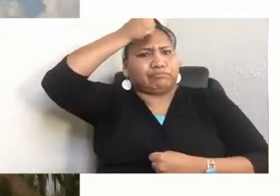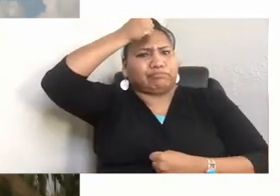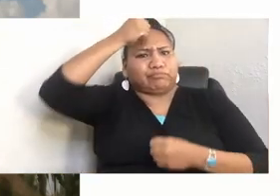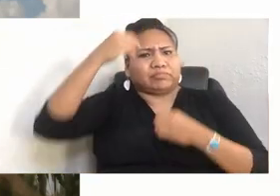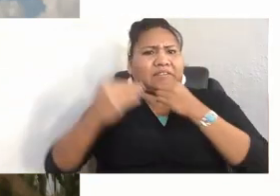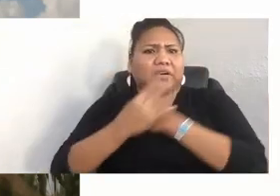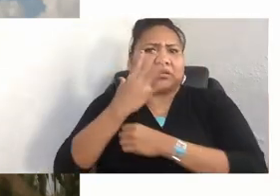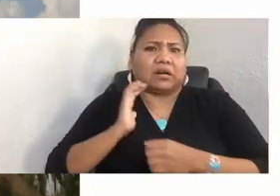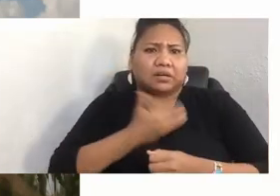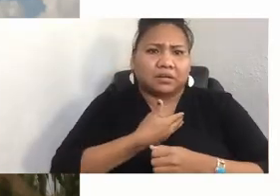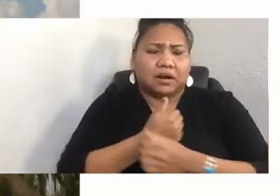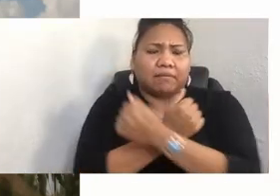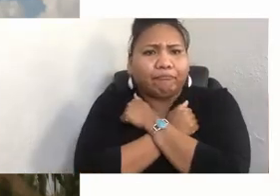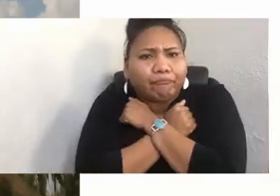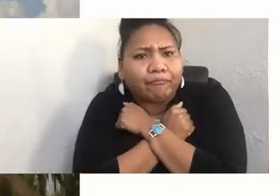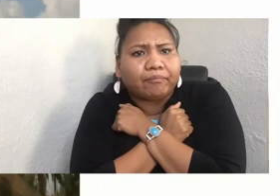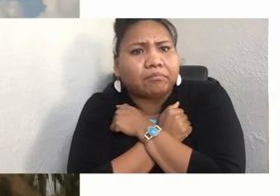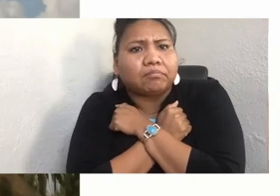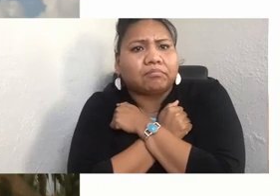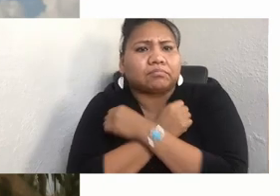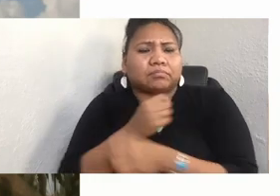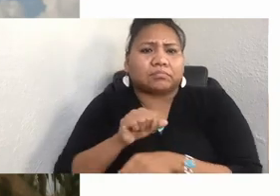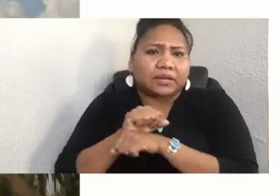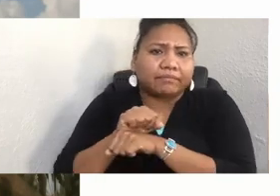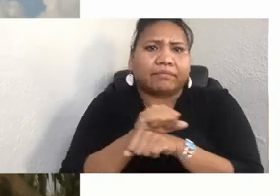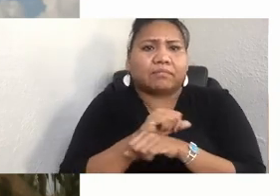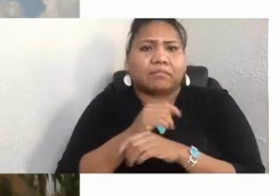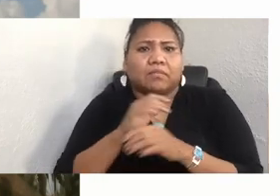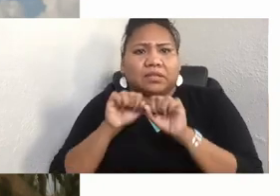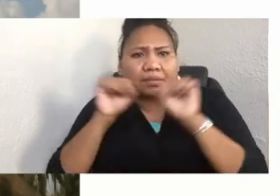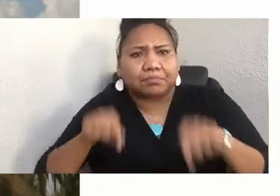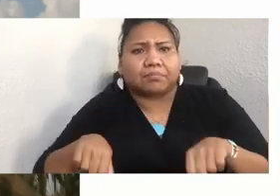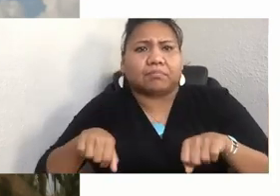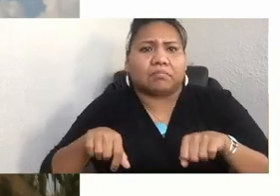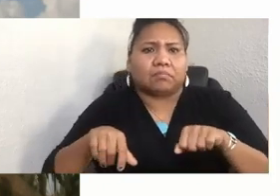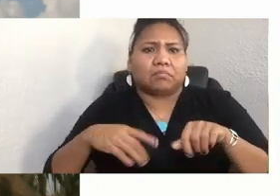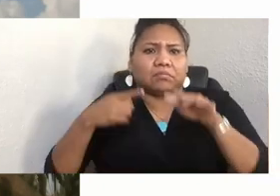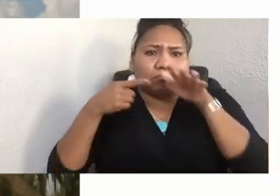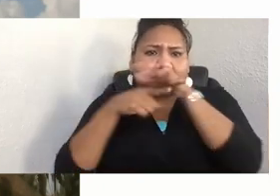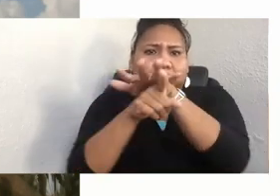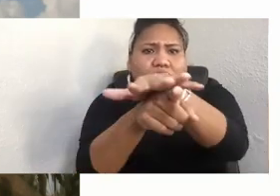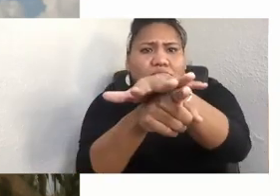Enslaved in systems of assimilation, notably the heartless regime of Indian boarding schools, many